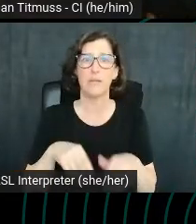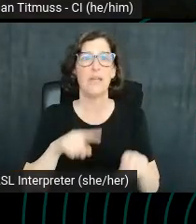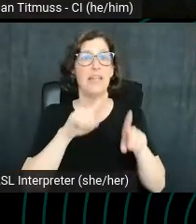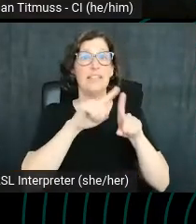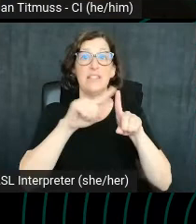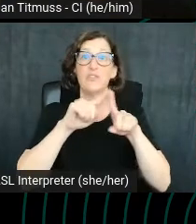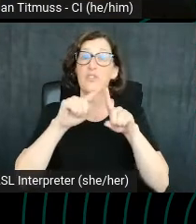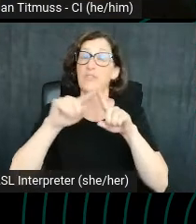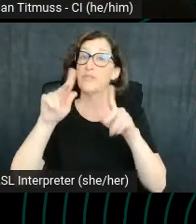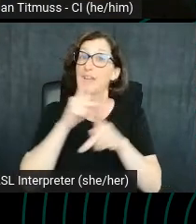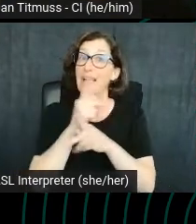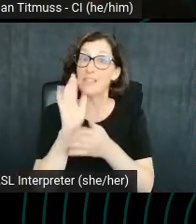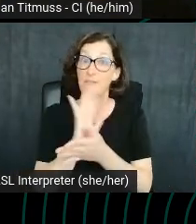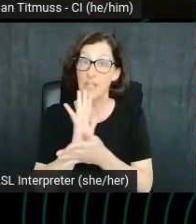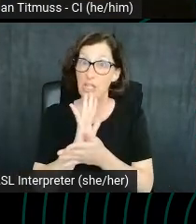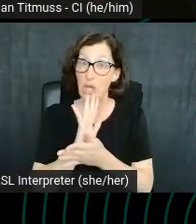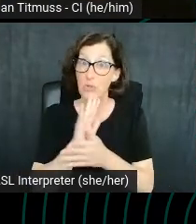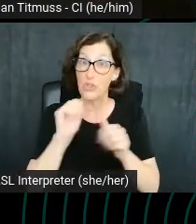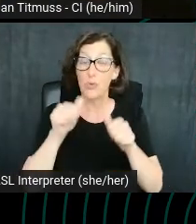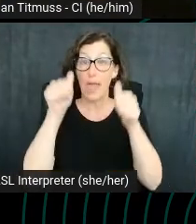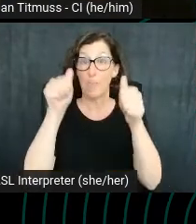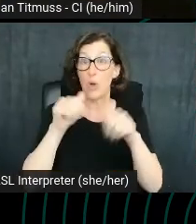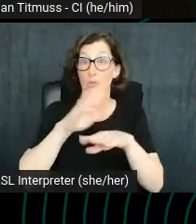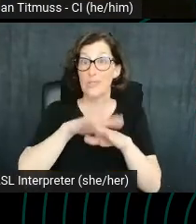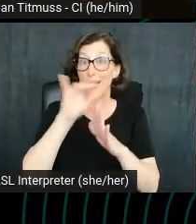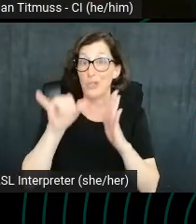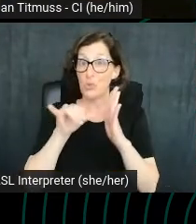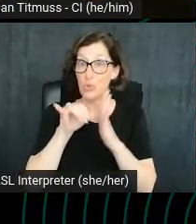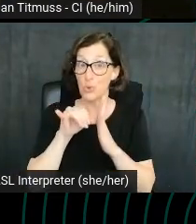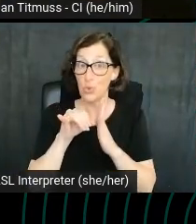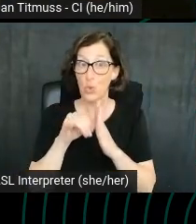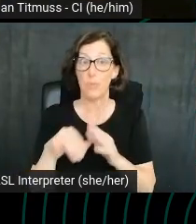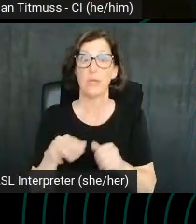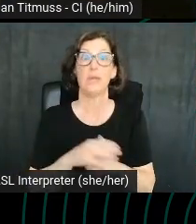have on your YouTube channel. Then we're gonna look at some keyword